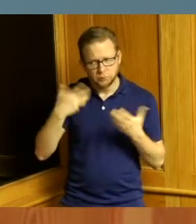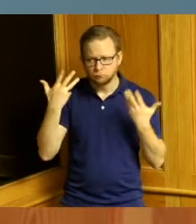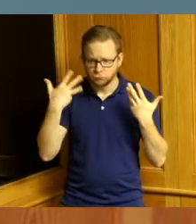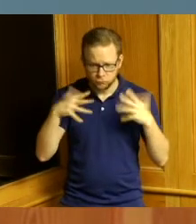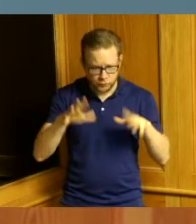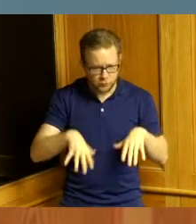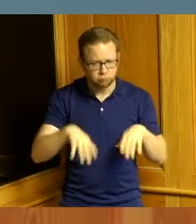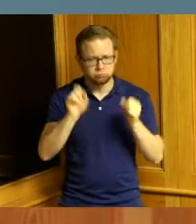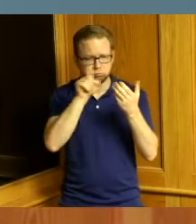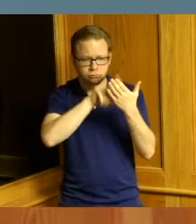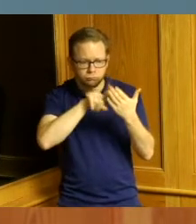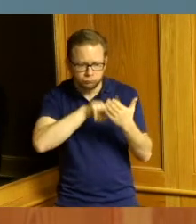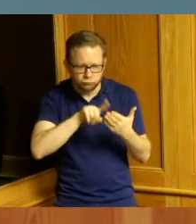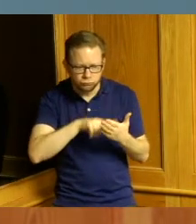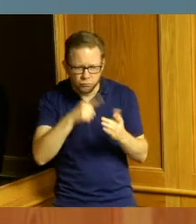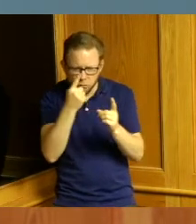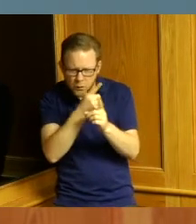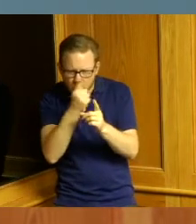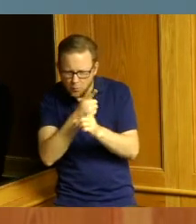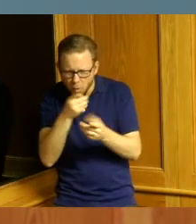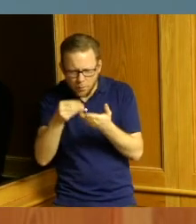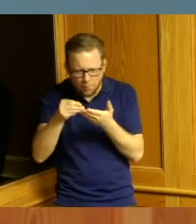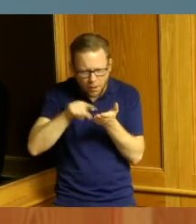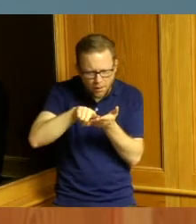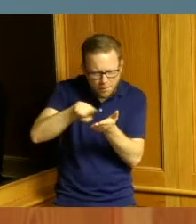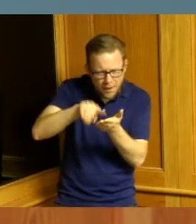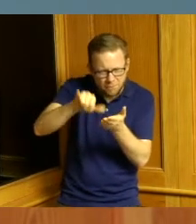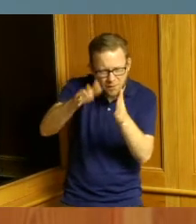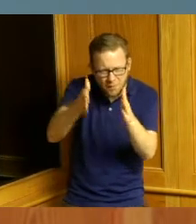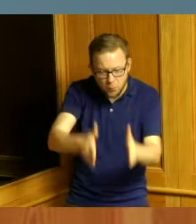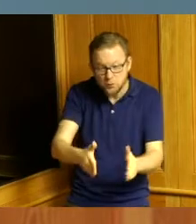wage should be for that person so but thank you for bringing up your concerns